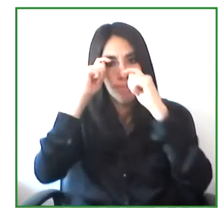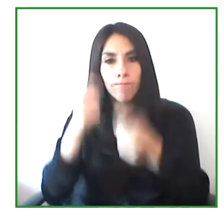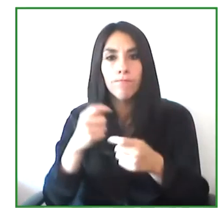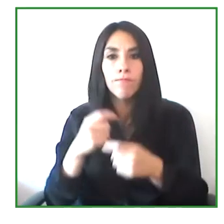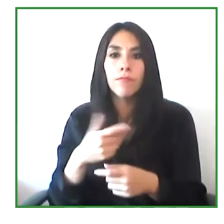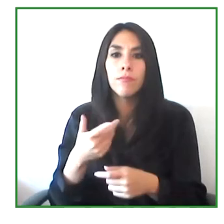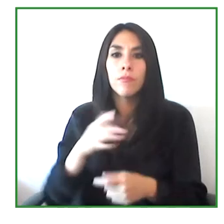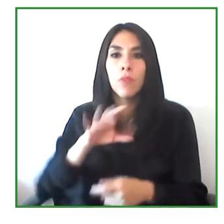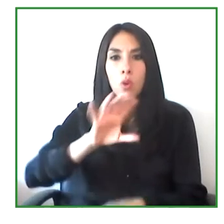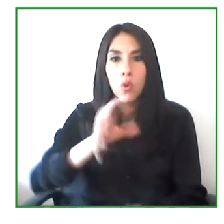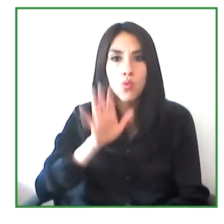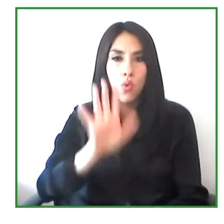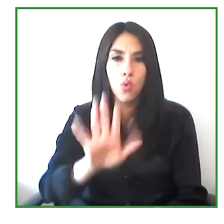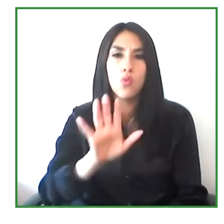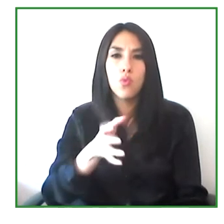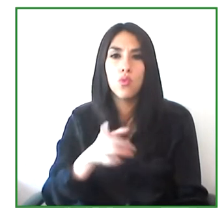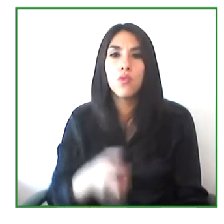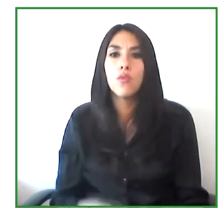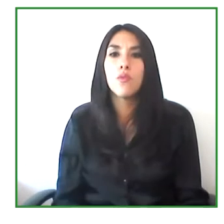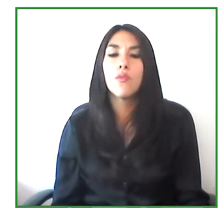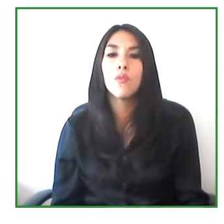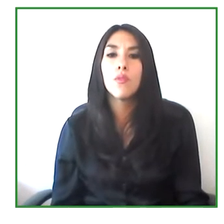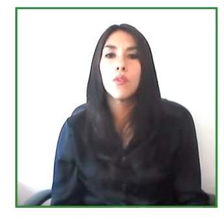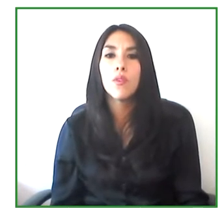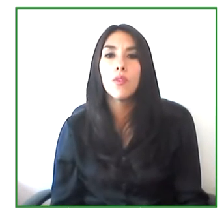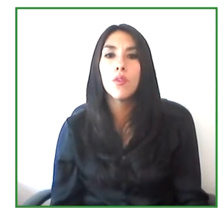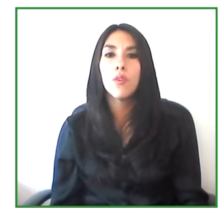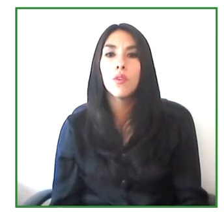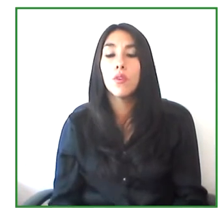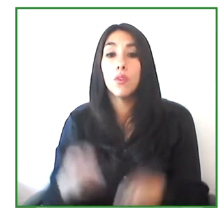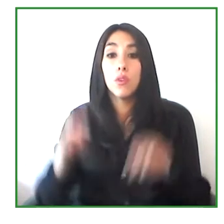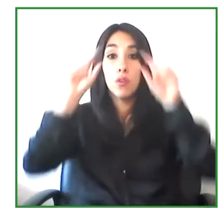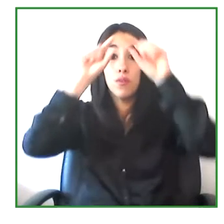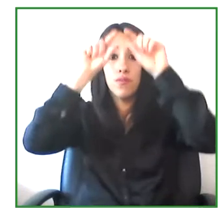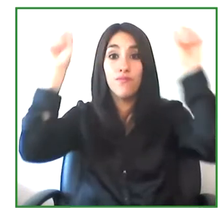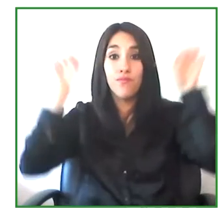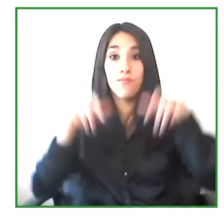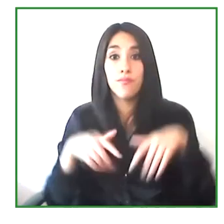of the centro de relevo, working within the framework